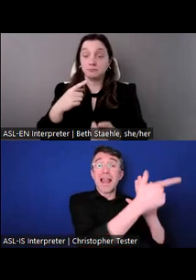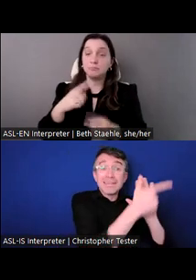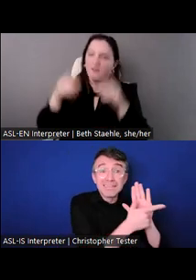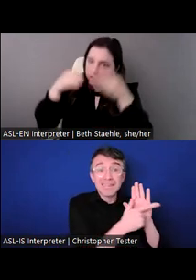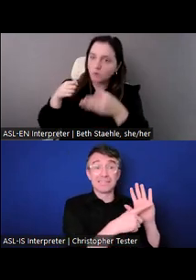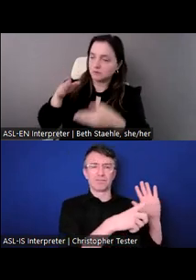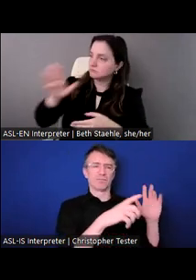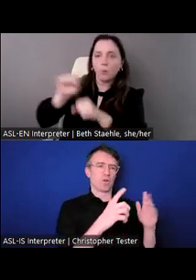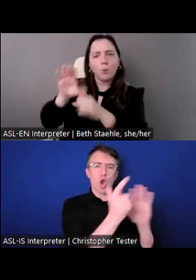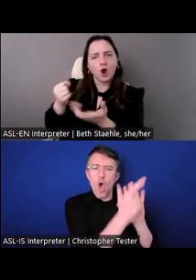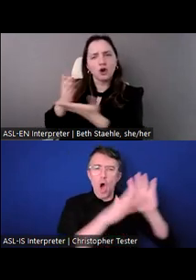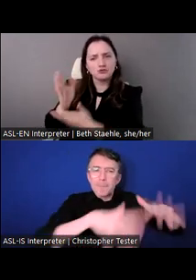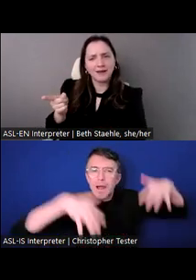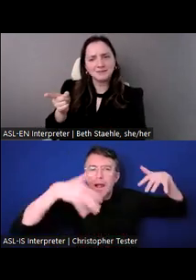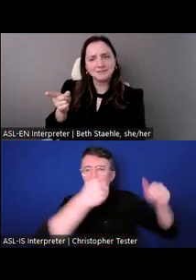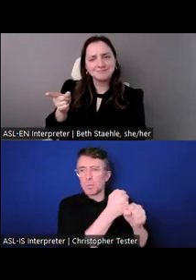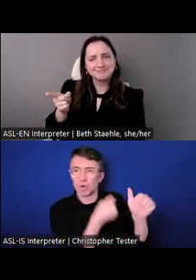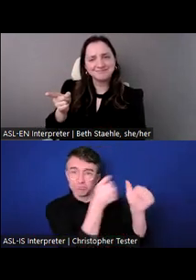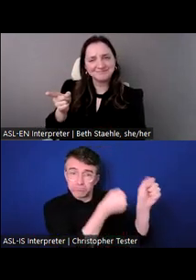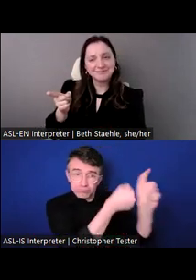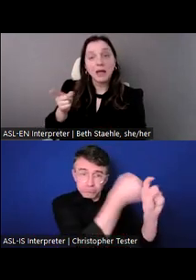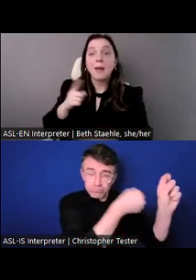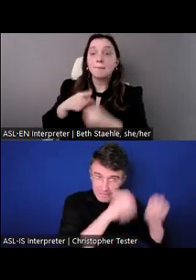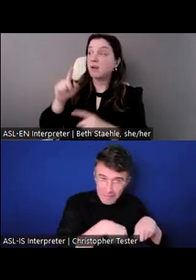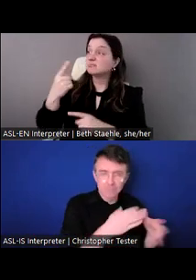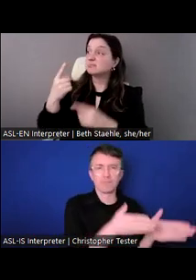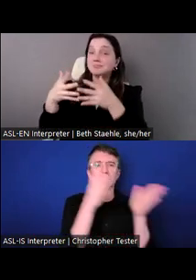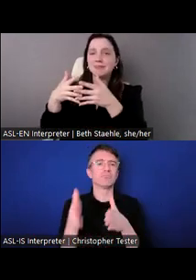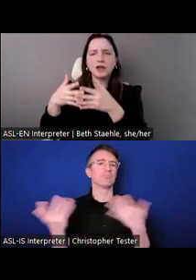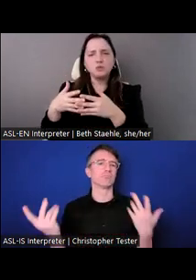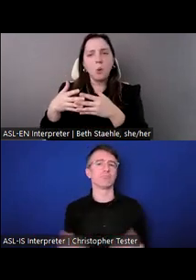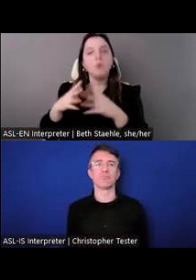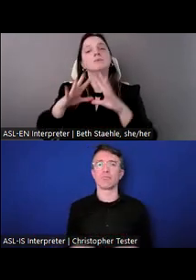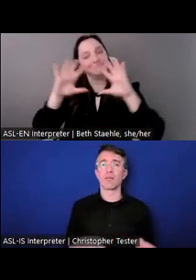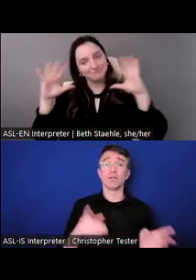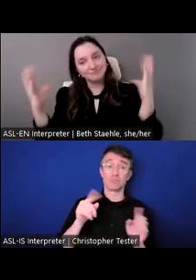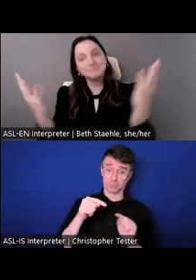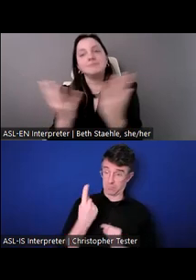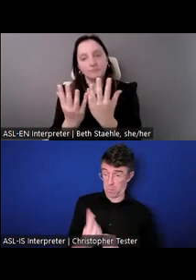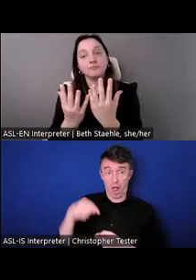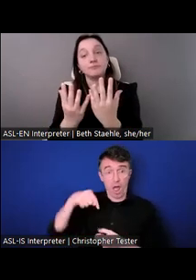specifically focus in many, many parts of the world on the rights of workers with disabilities.